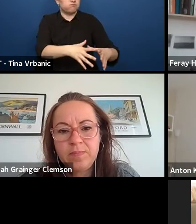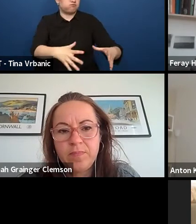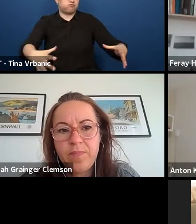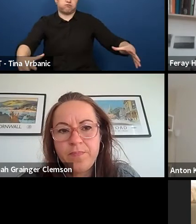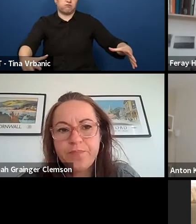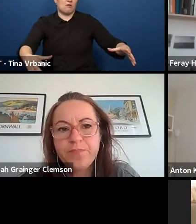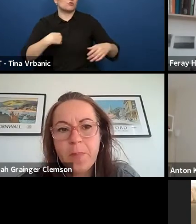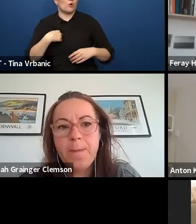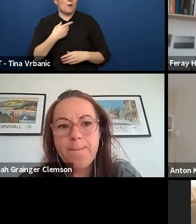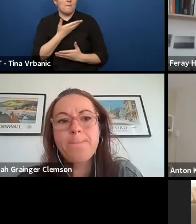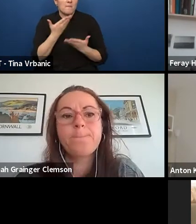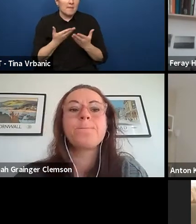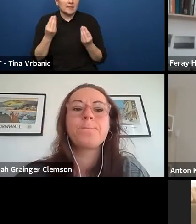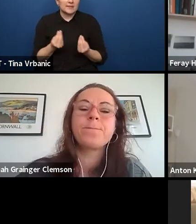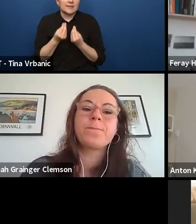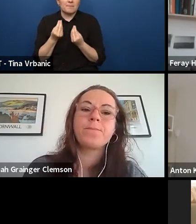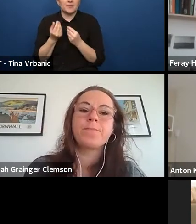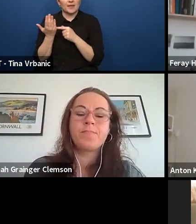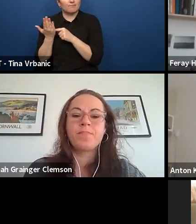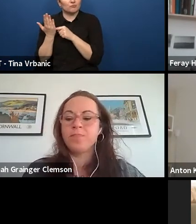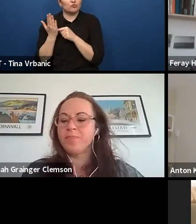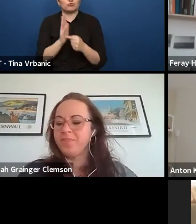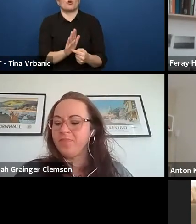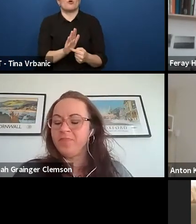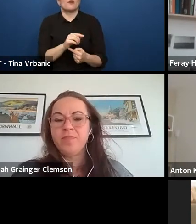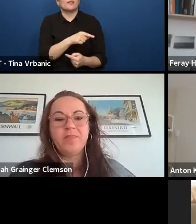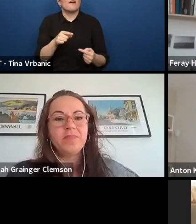and has at least one perspective in there